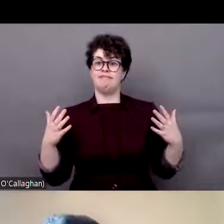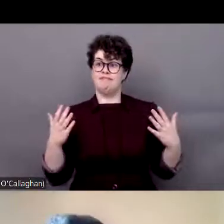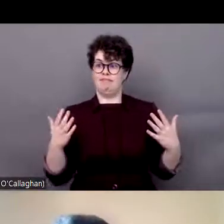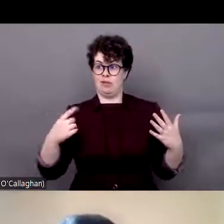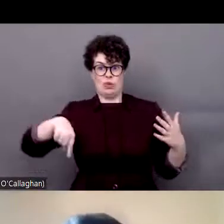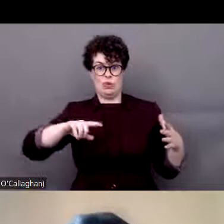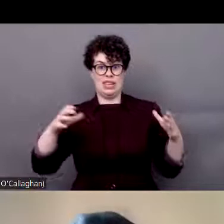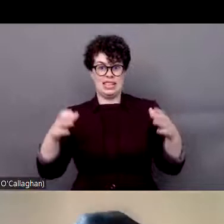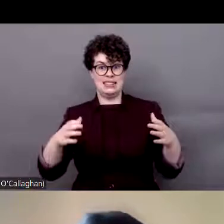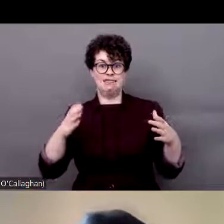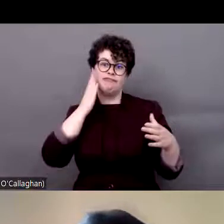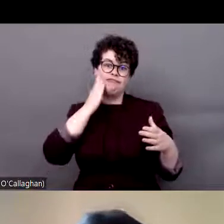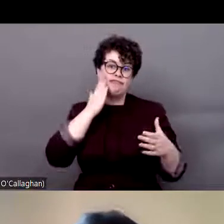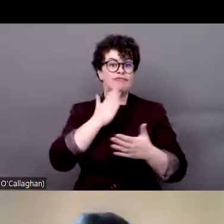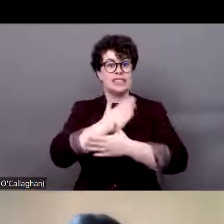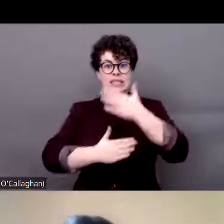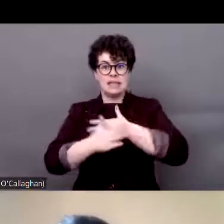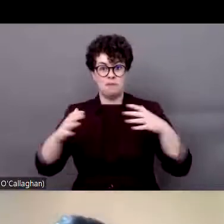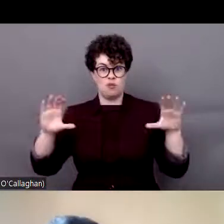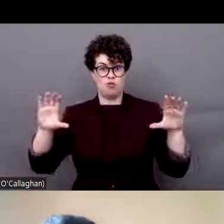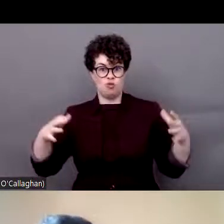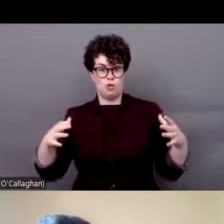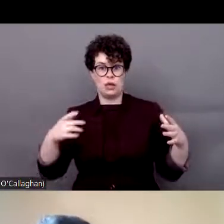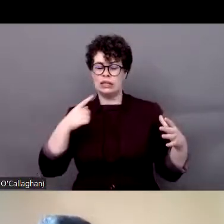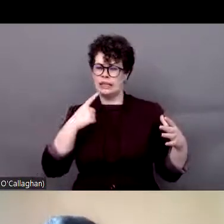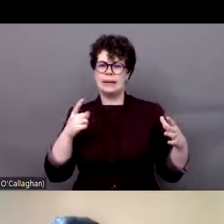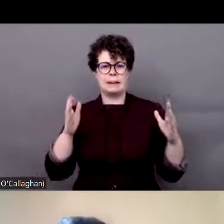a pandemic with Black persons understanding their